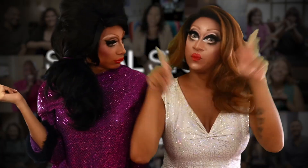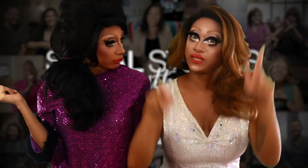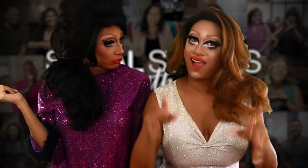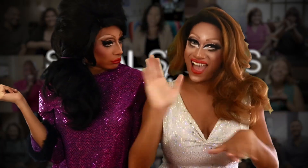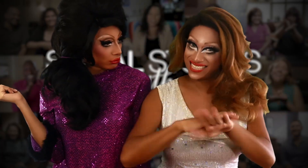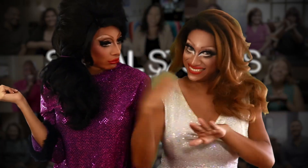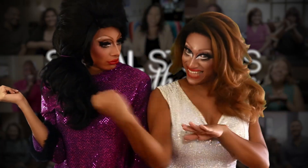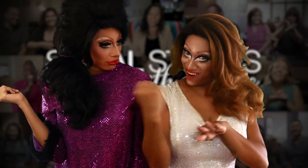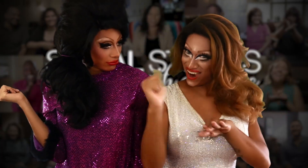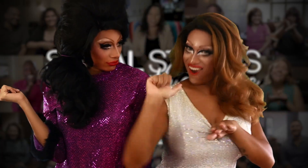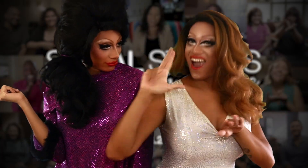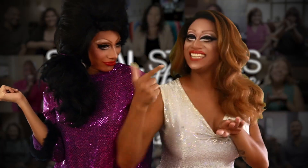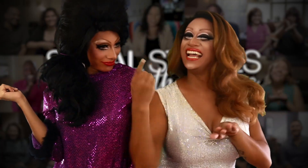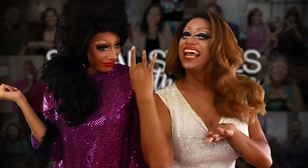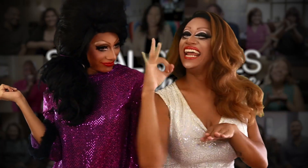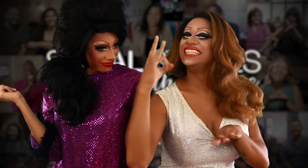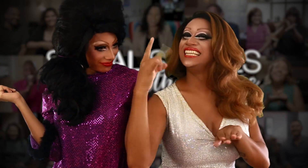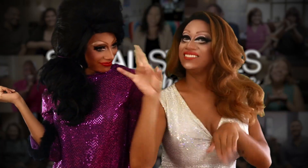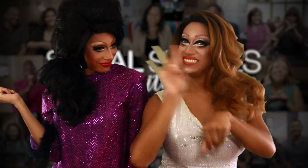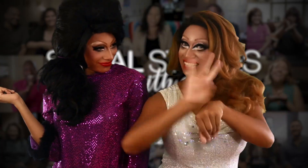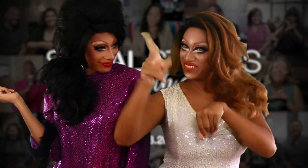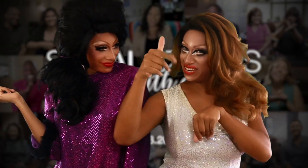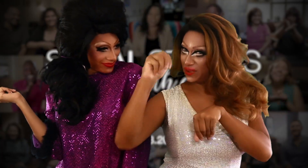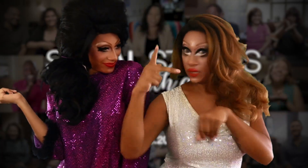18th, starting 7pm PST! Mwah!